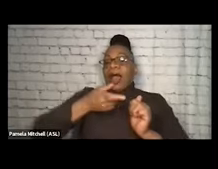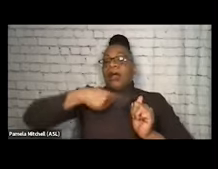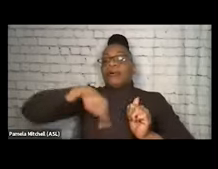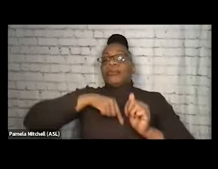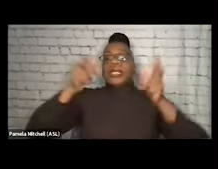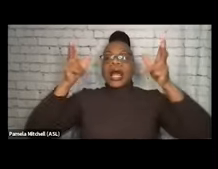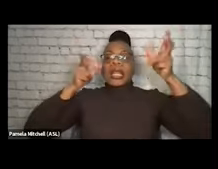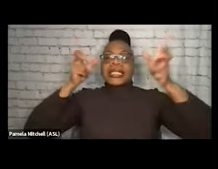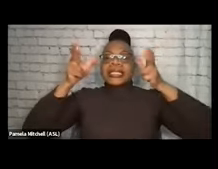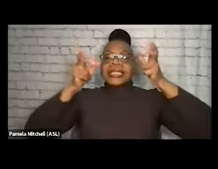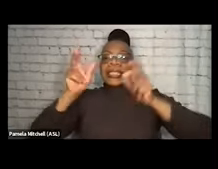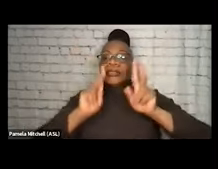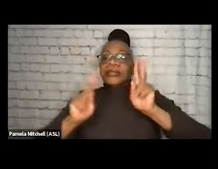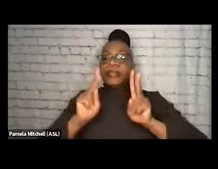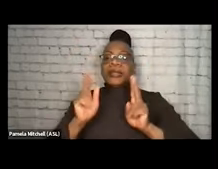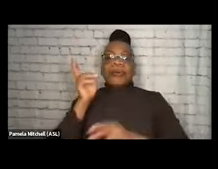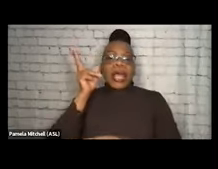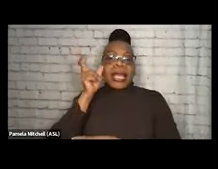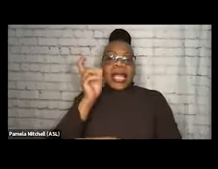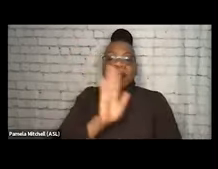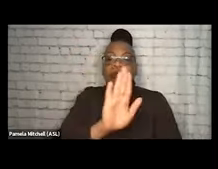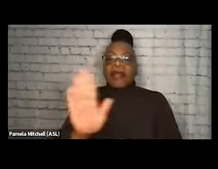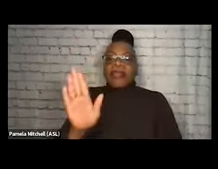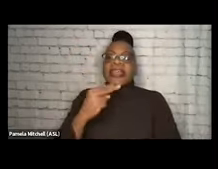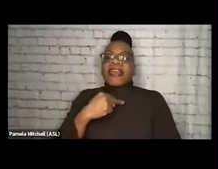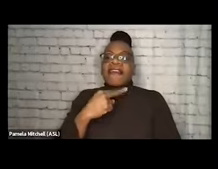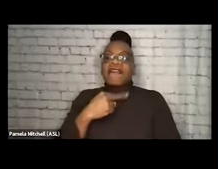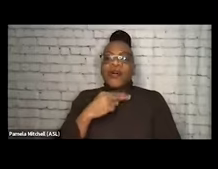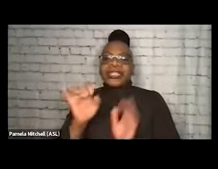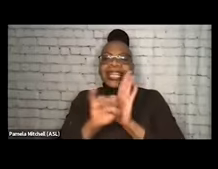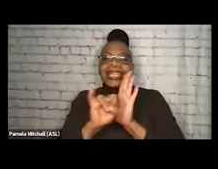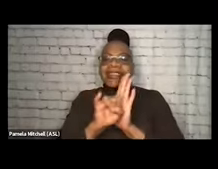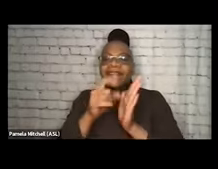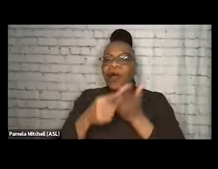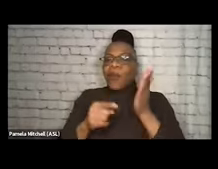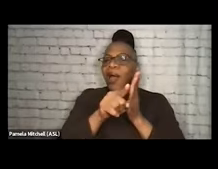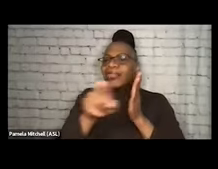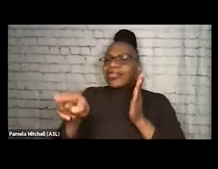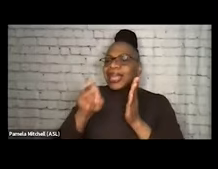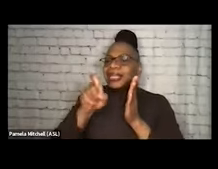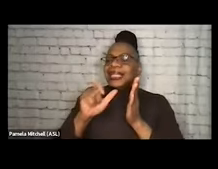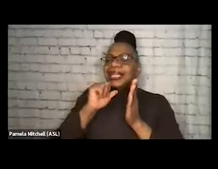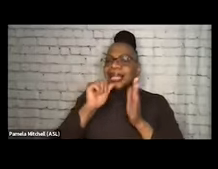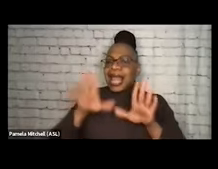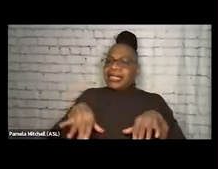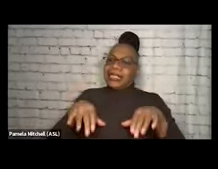and what they are identifying as their need? And not taking that role of expert or provider.